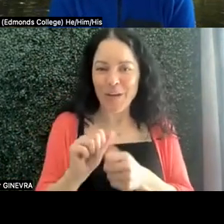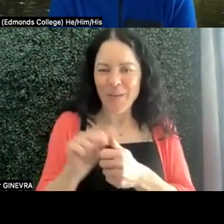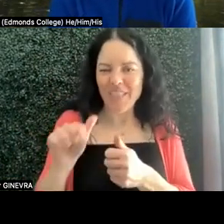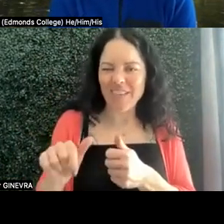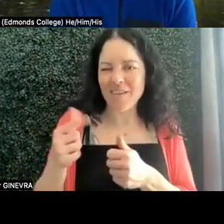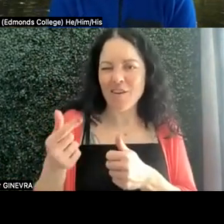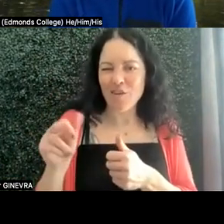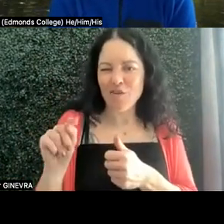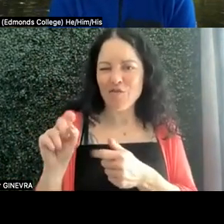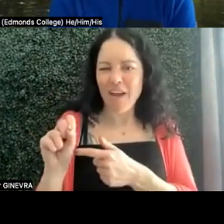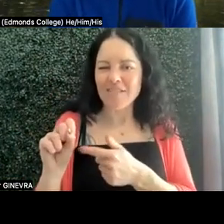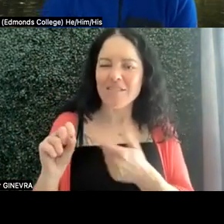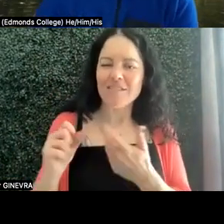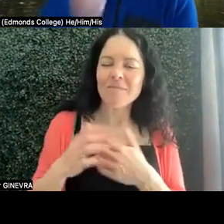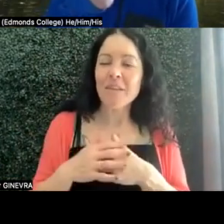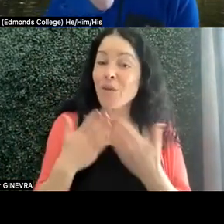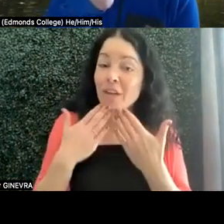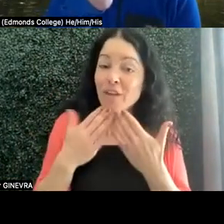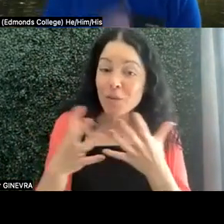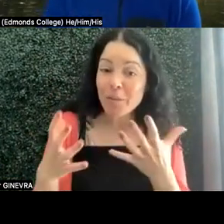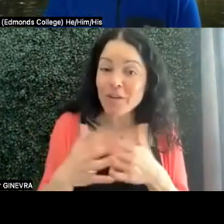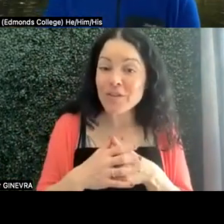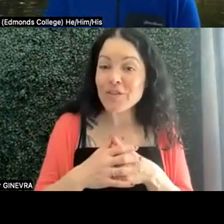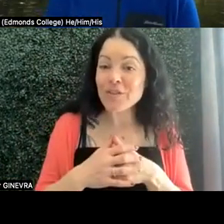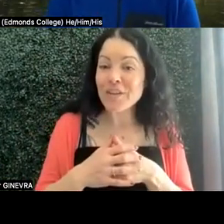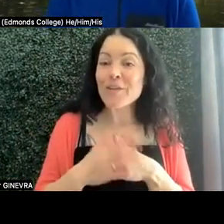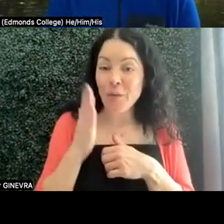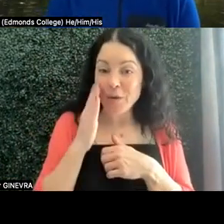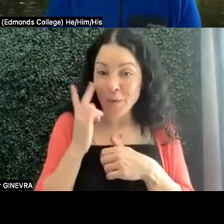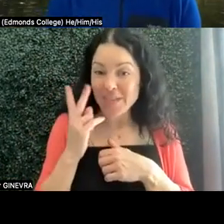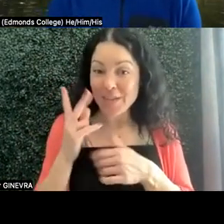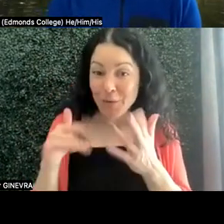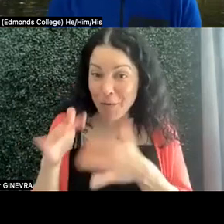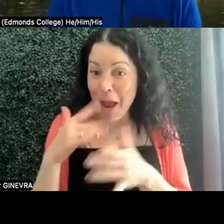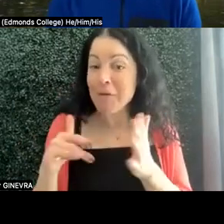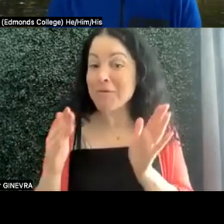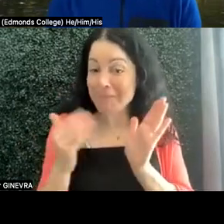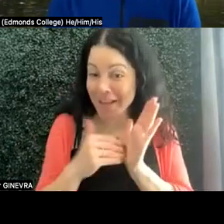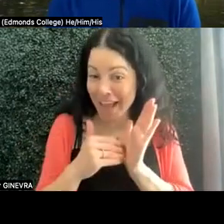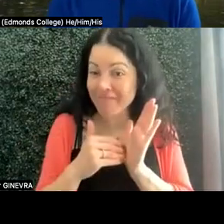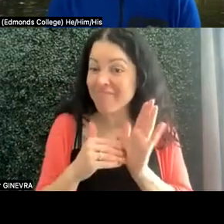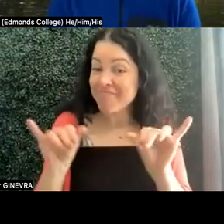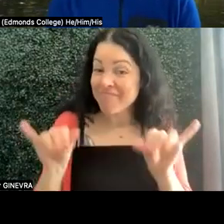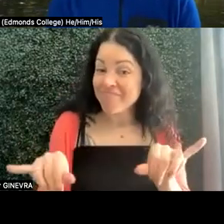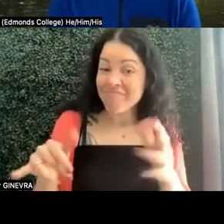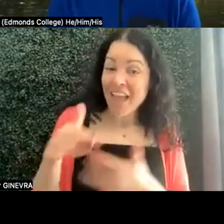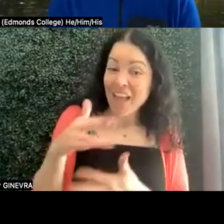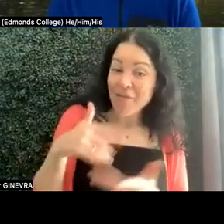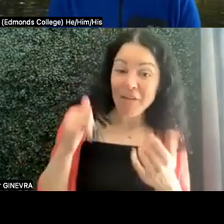So thank you all so much, and I know I'll see you all around again. Feel free to hang around, if you have time, and I know you may not--